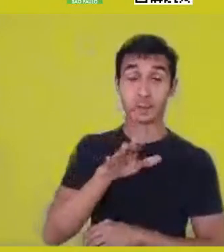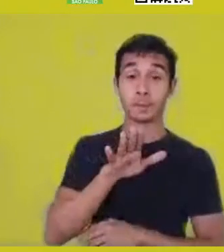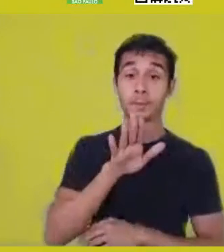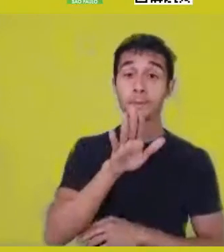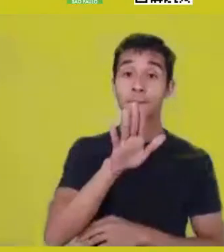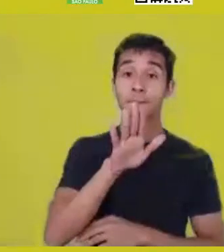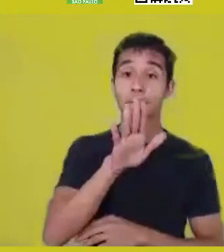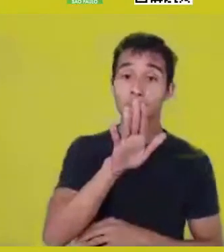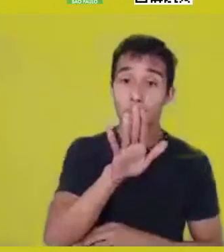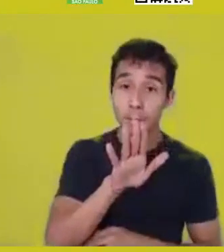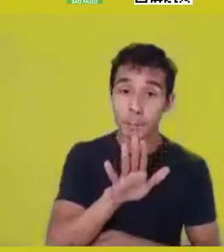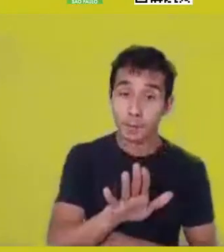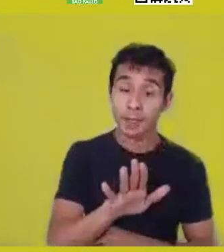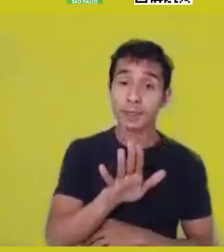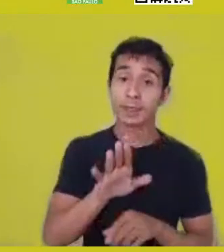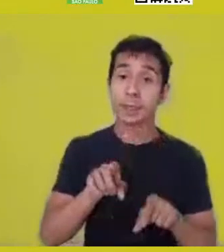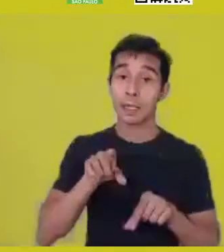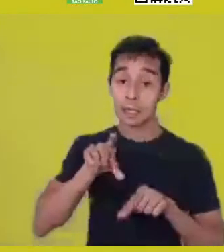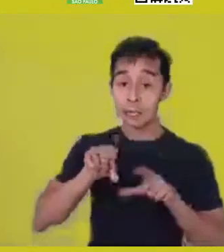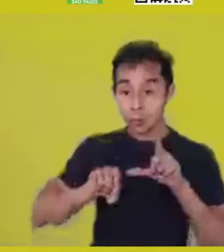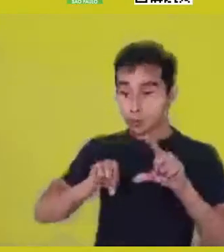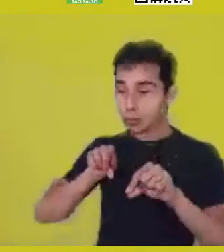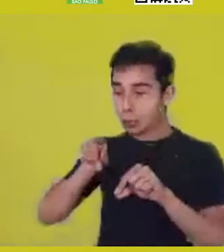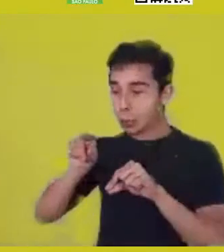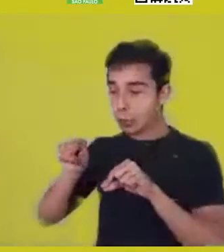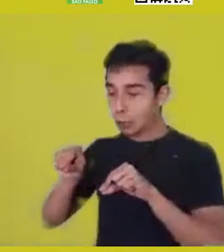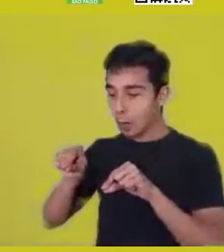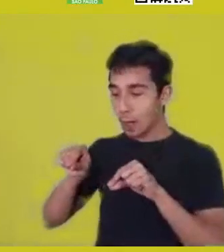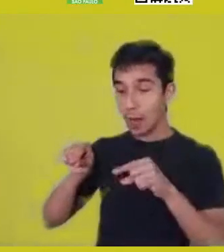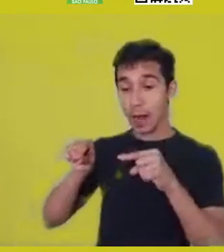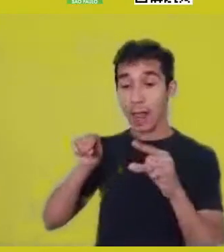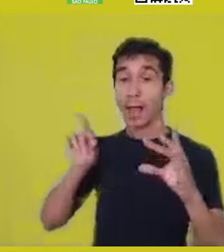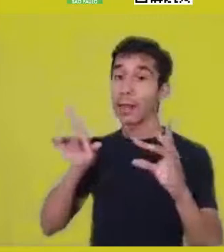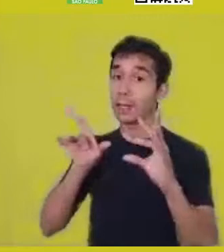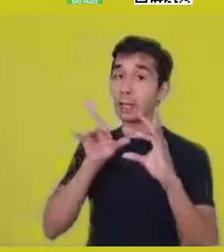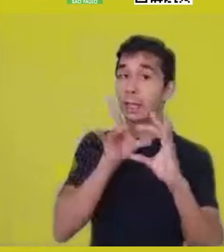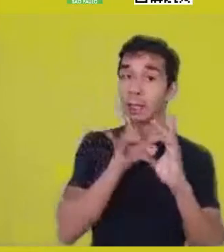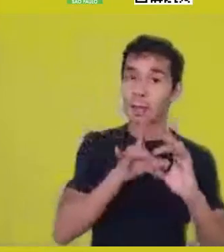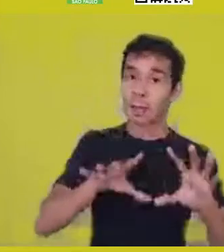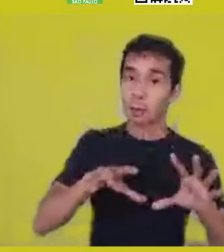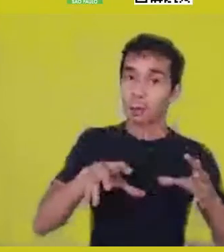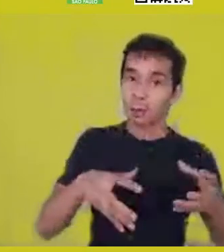linked with this whole, this community, this territory.